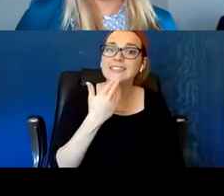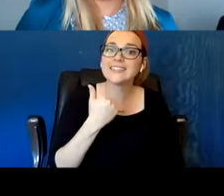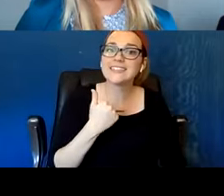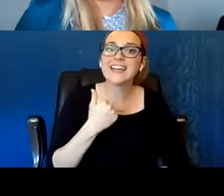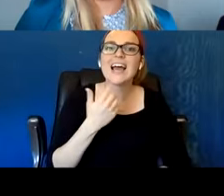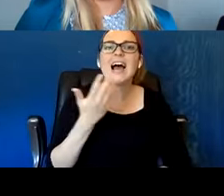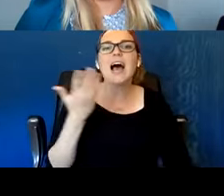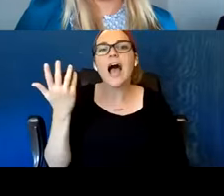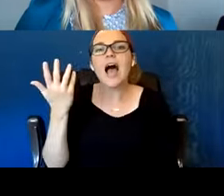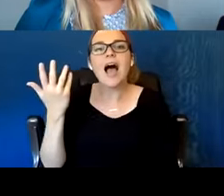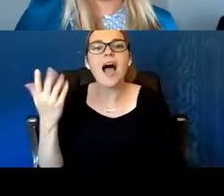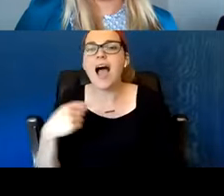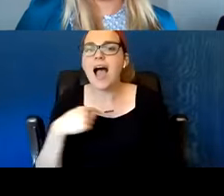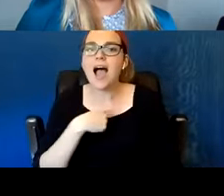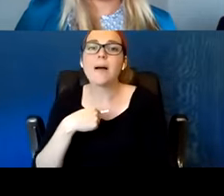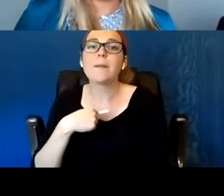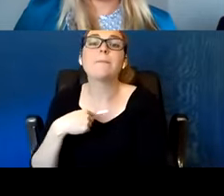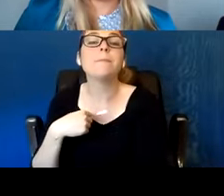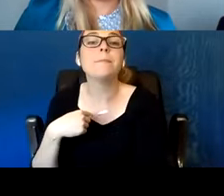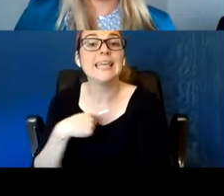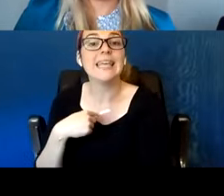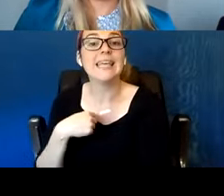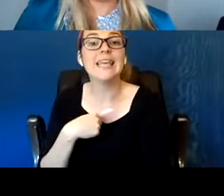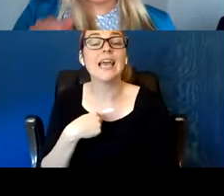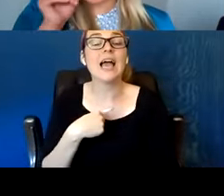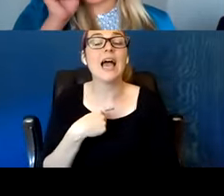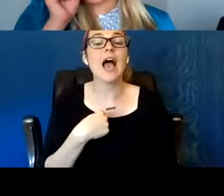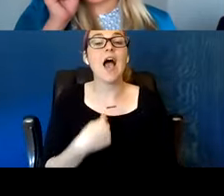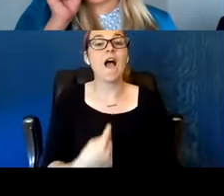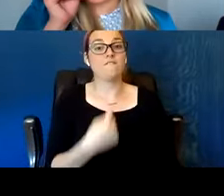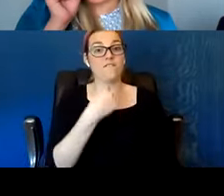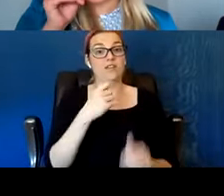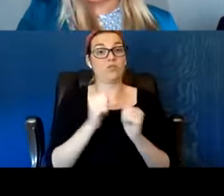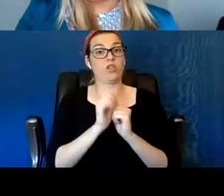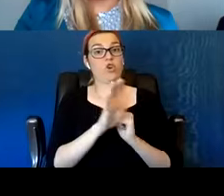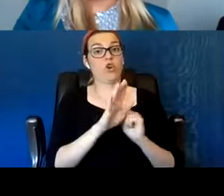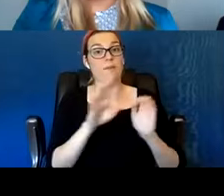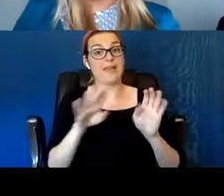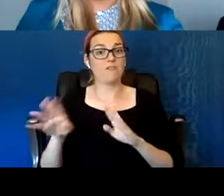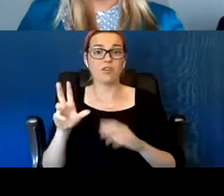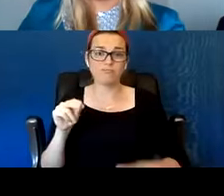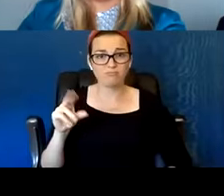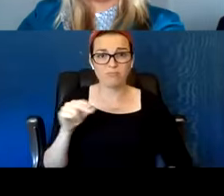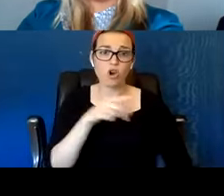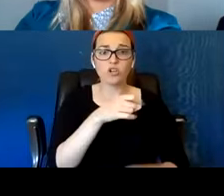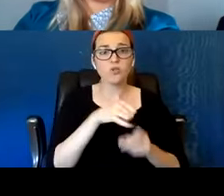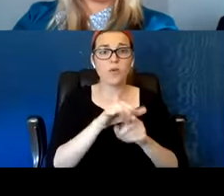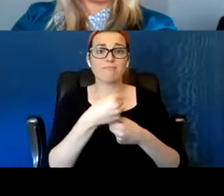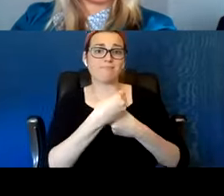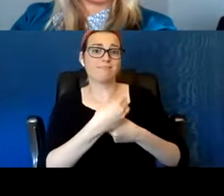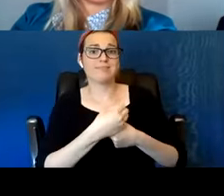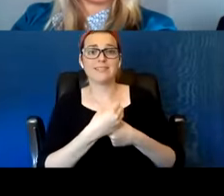And I never reciprocated in a negative way. I always knew that she knew that she was respected. And that's how she is.